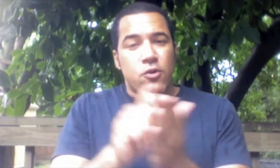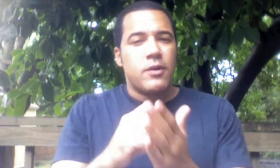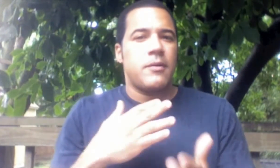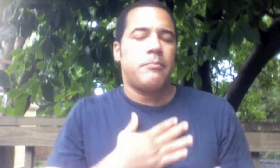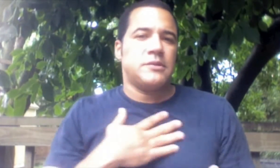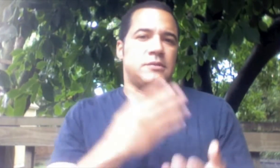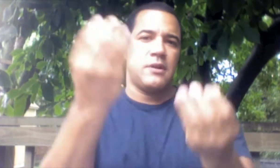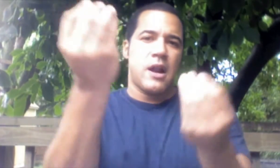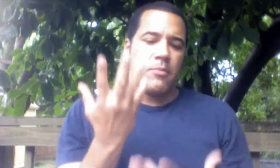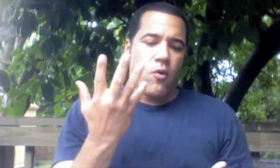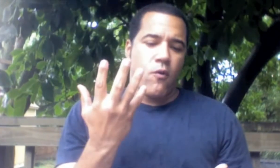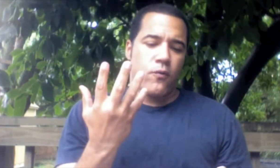please let me know.